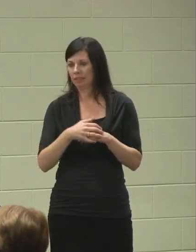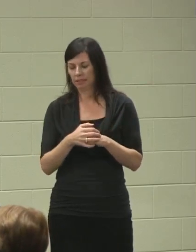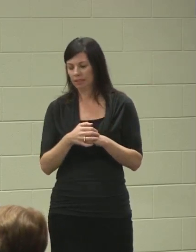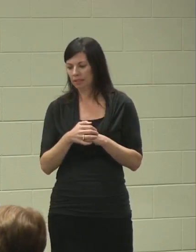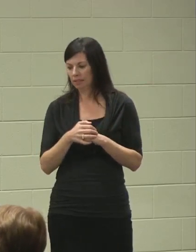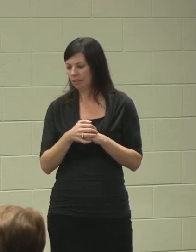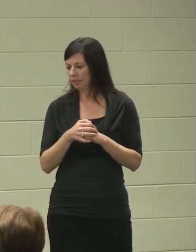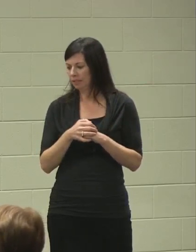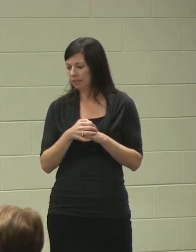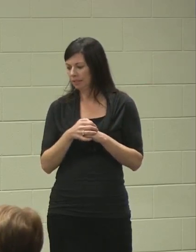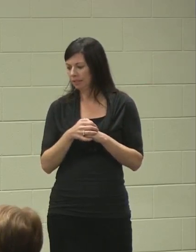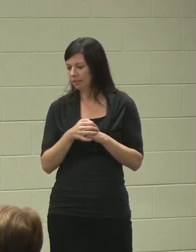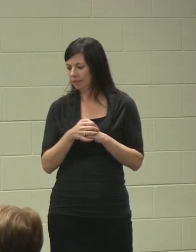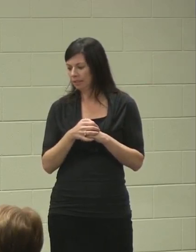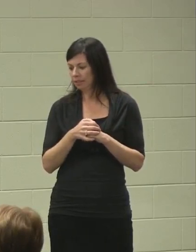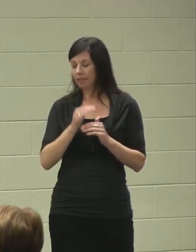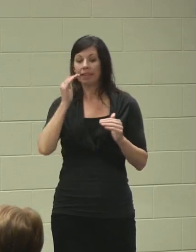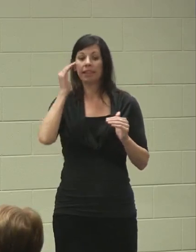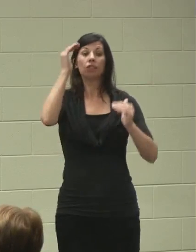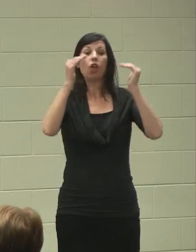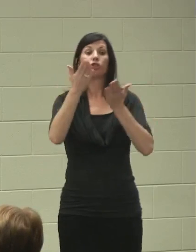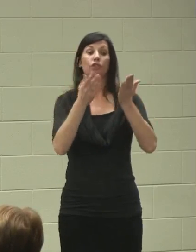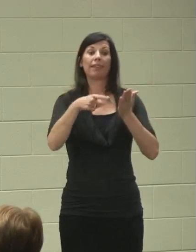access to was SWAP,